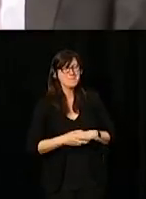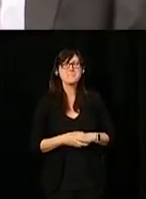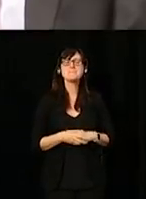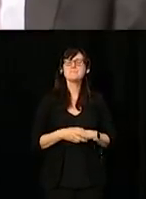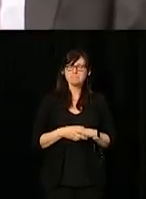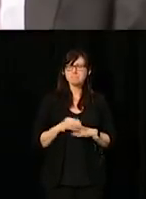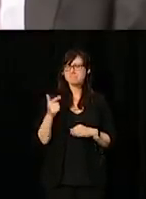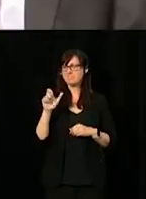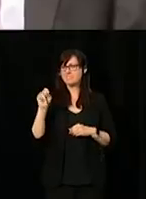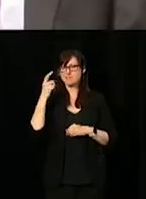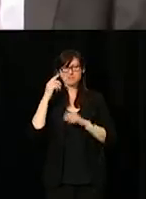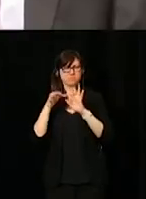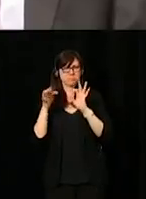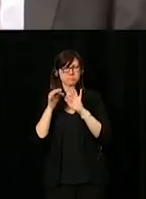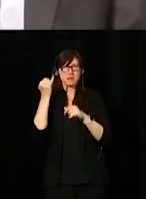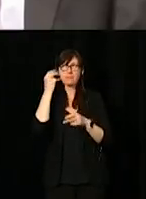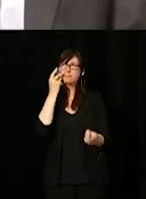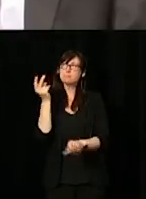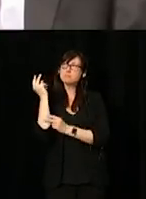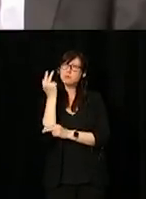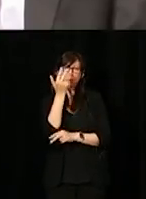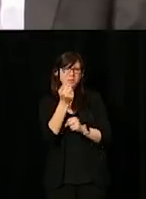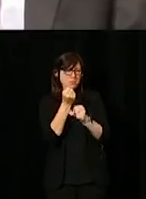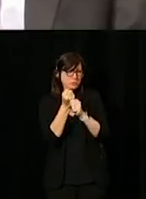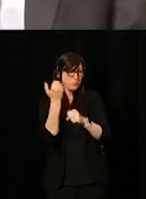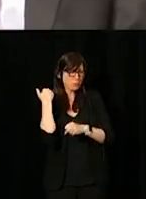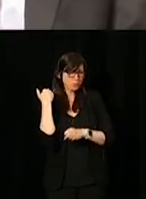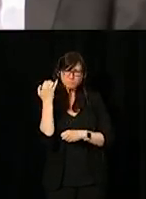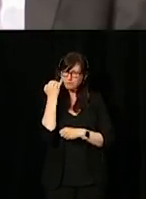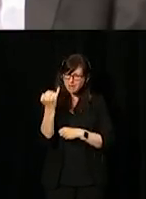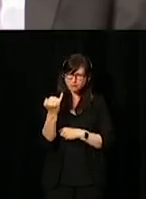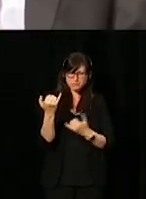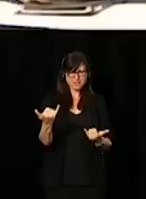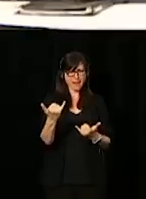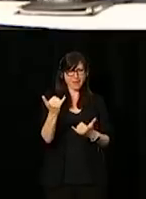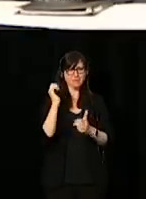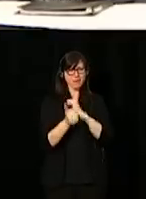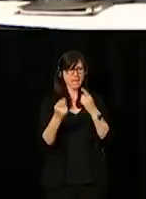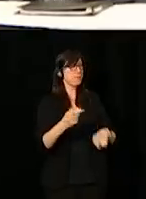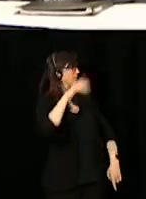As Glenn mentioned three years ago, who would have thought we would be here today? I did.